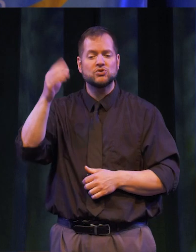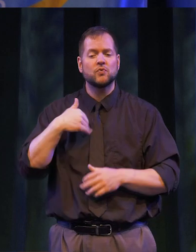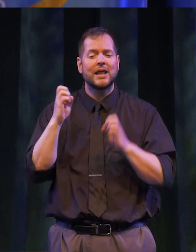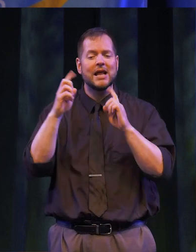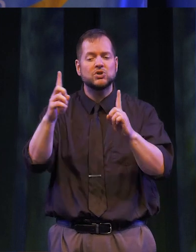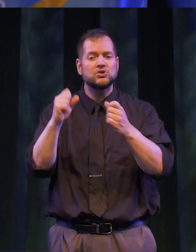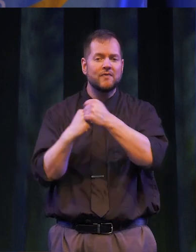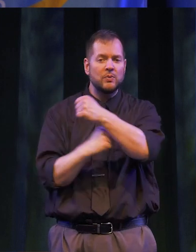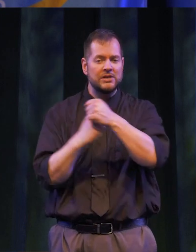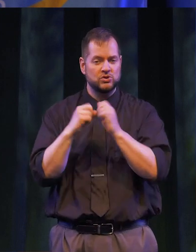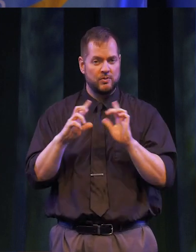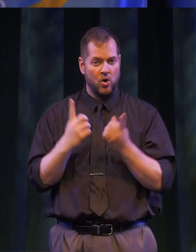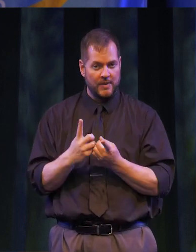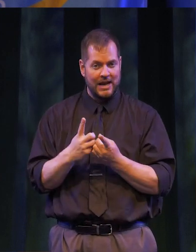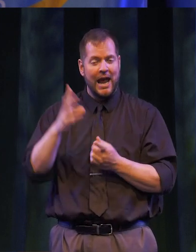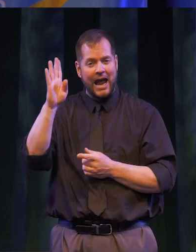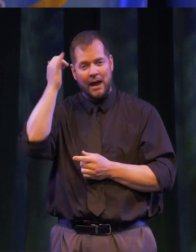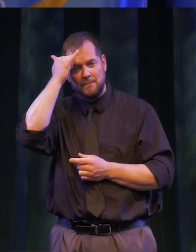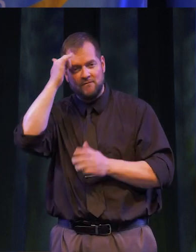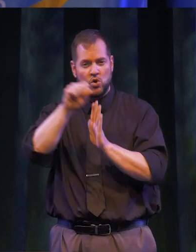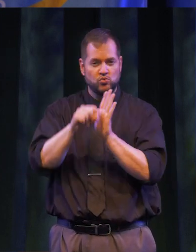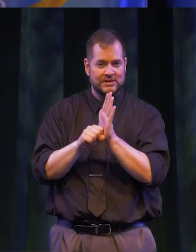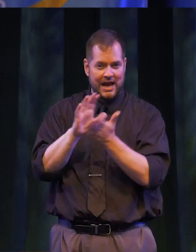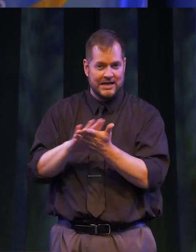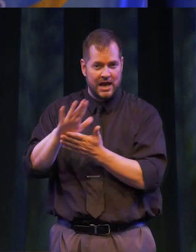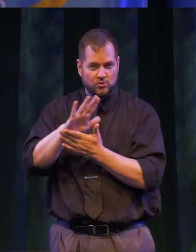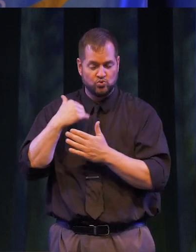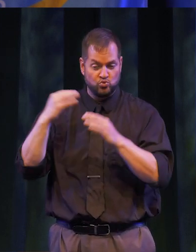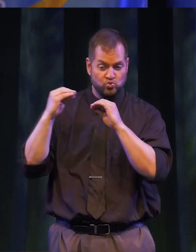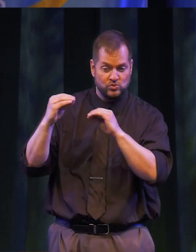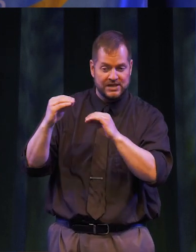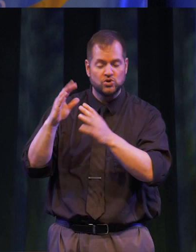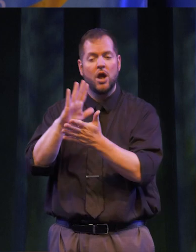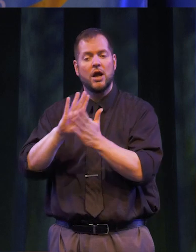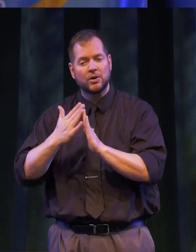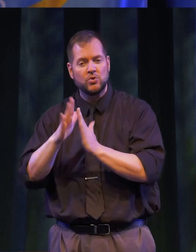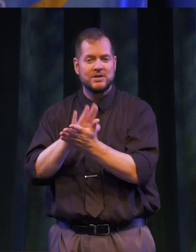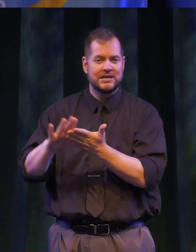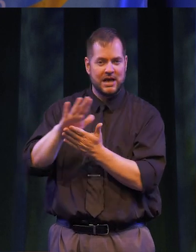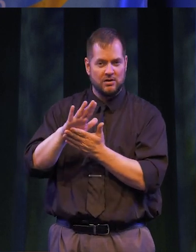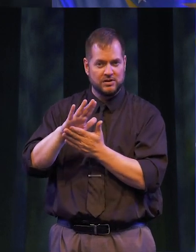LECTURER IN THE EDUCATIONAL FOUNDATIONS DEPARTMENT AT BUFFALO STATE COLLEGE TO TEACH COMMUNITY COLLEGE ADMINISTRATION.